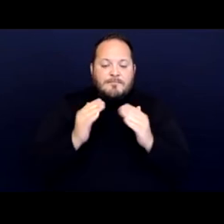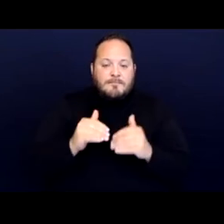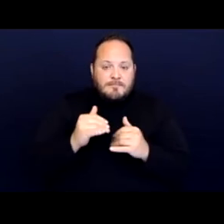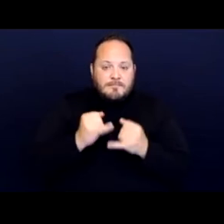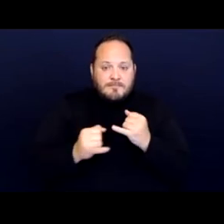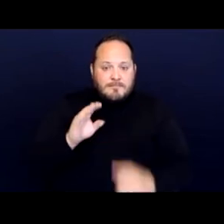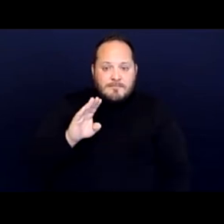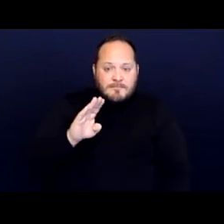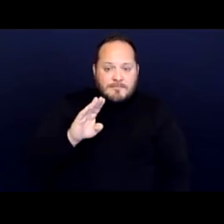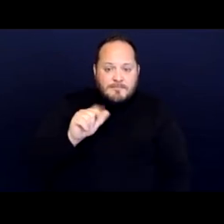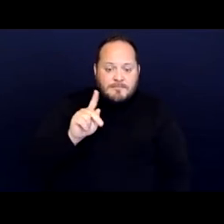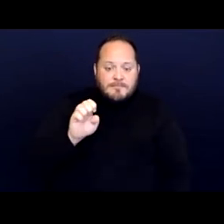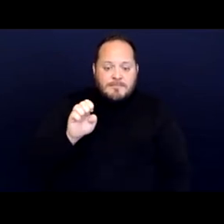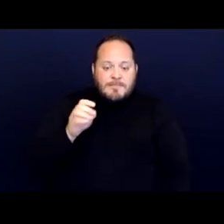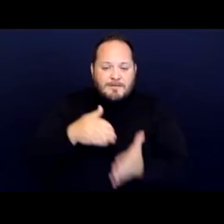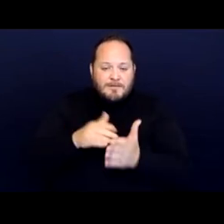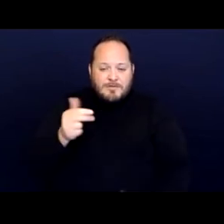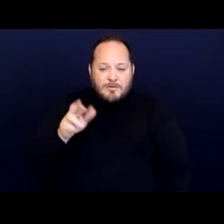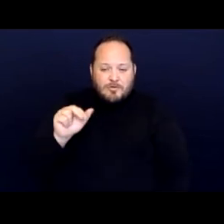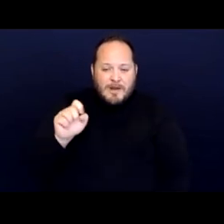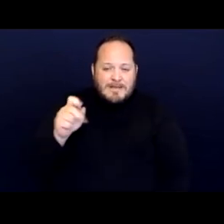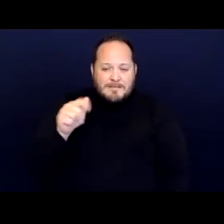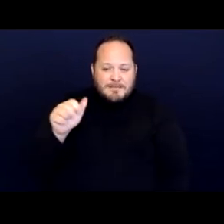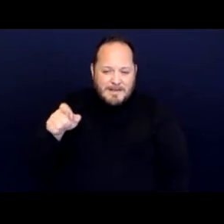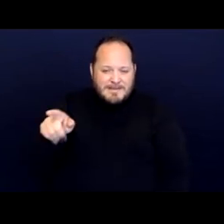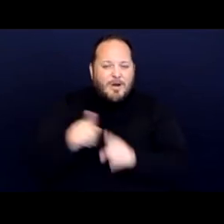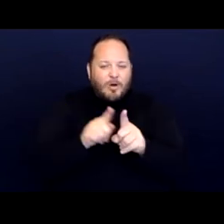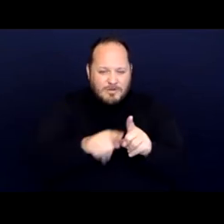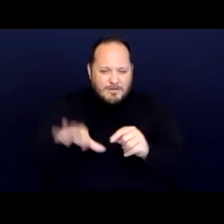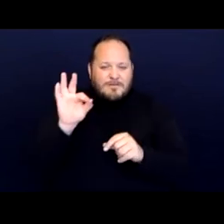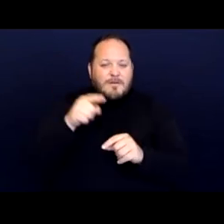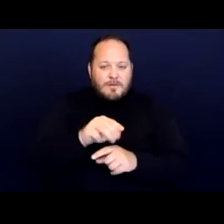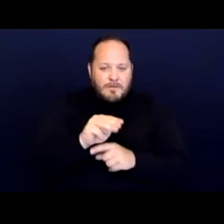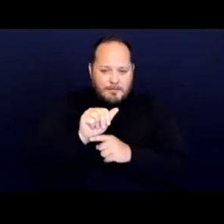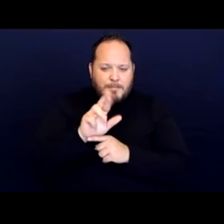which I mentioned earlier also found post Martin that fines at issue